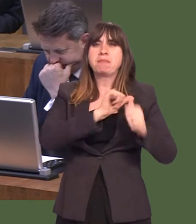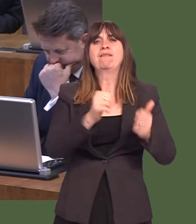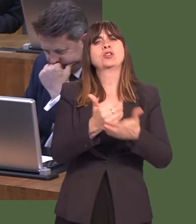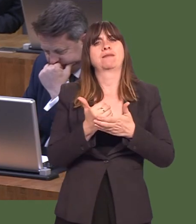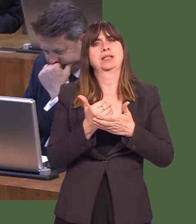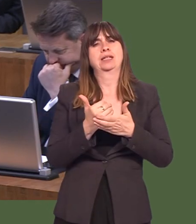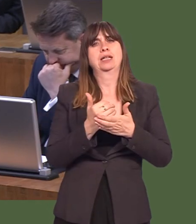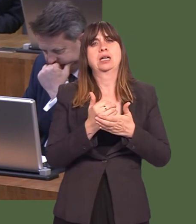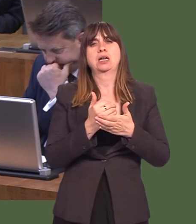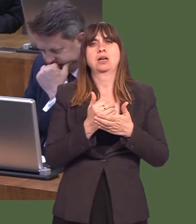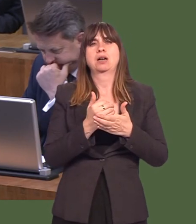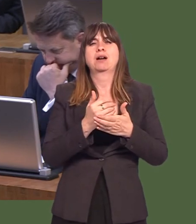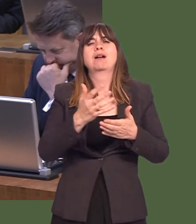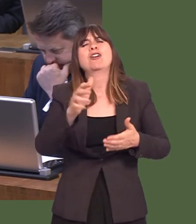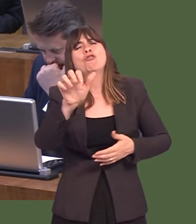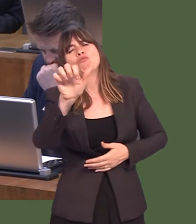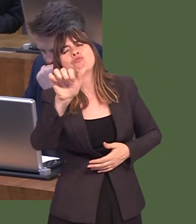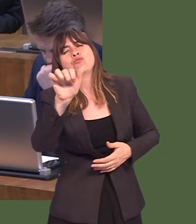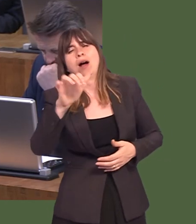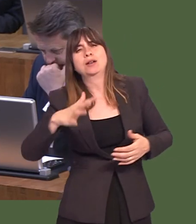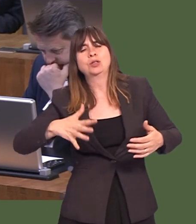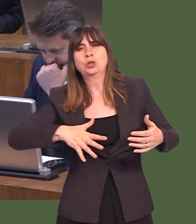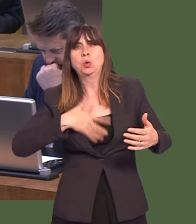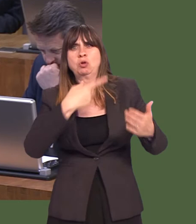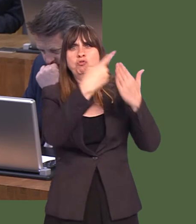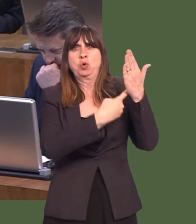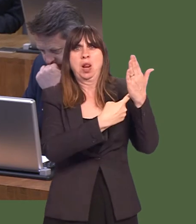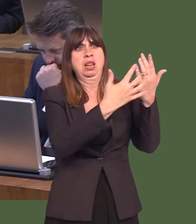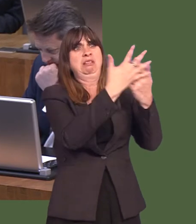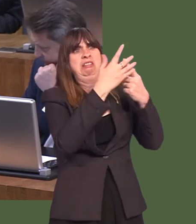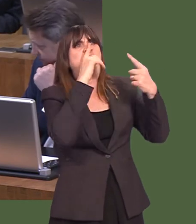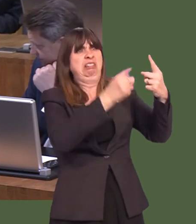concerned, but, yes, of course nobody would want to see a situation where school trips